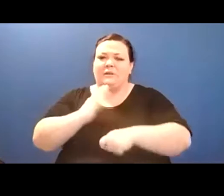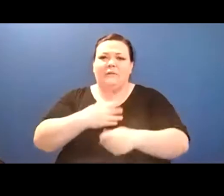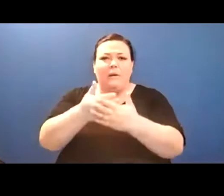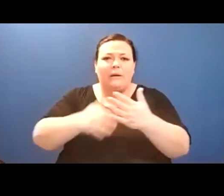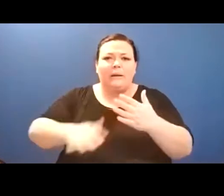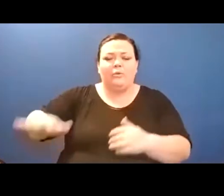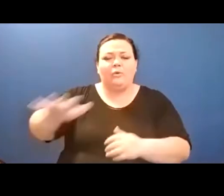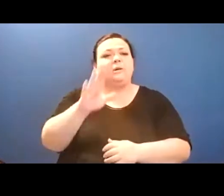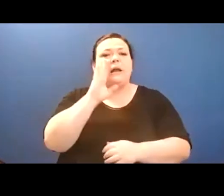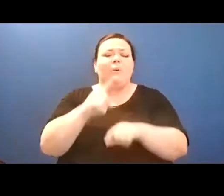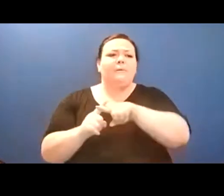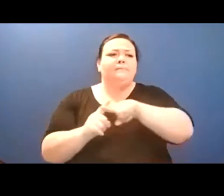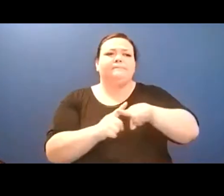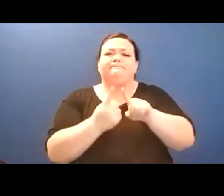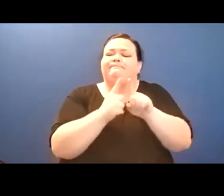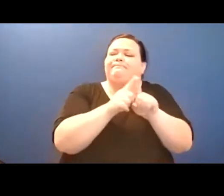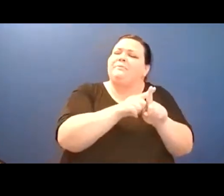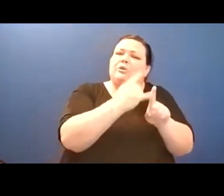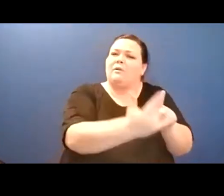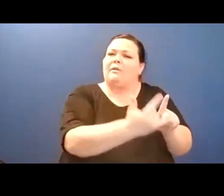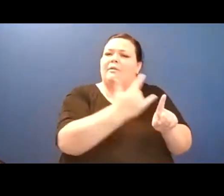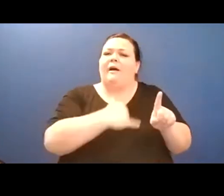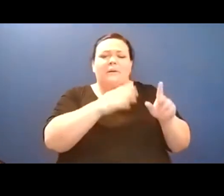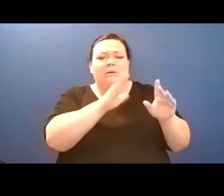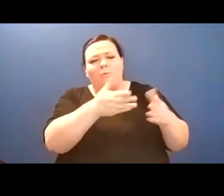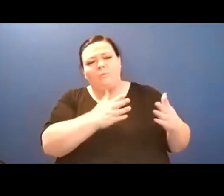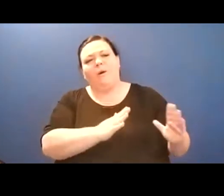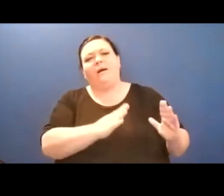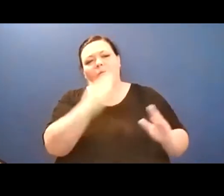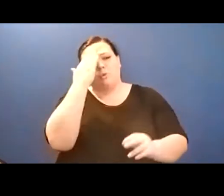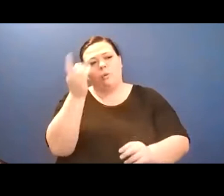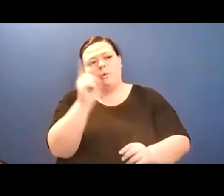like this game I play where I put, like, this window in one corner and then the document and